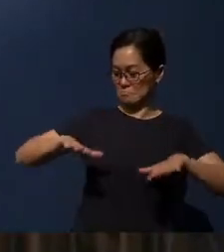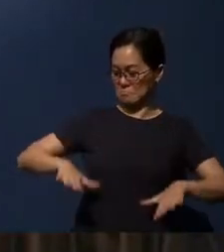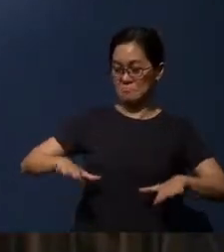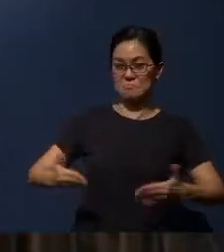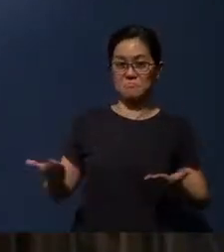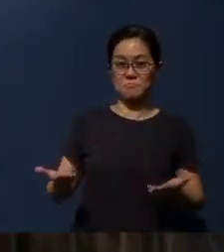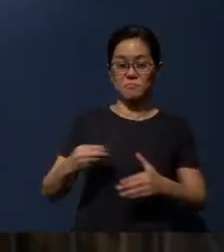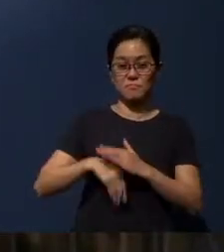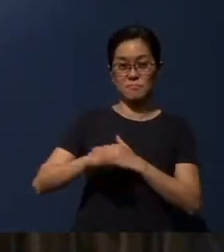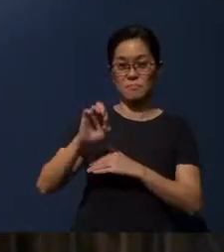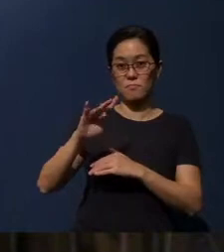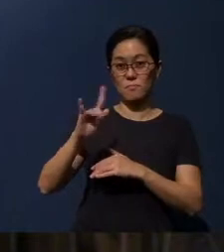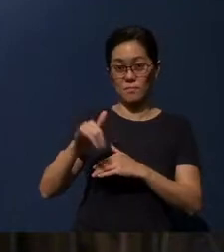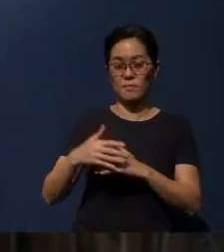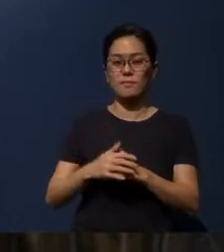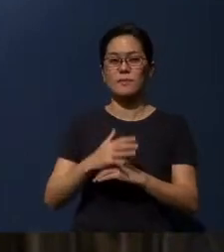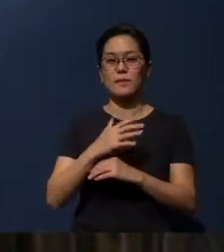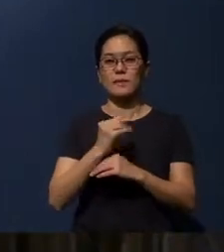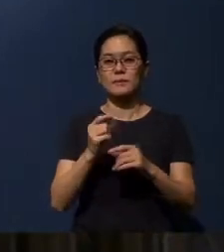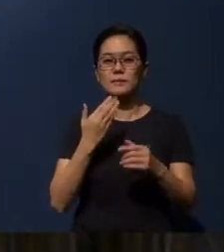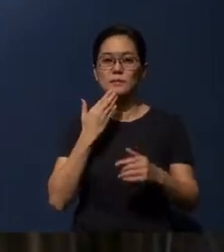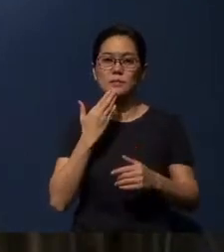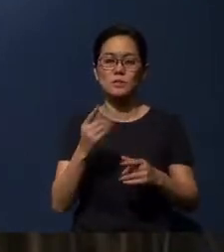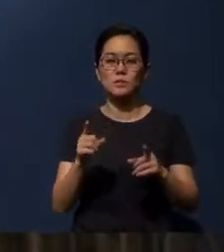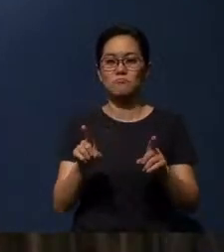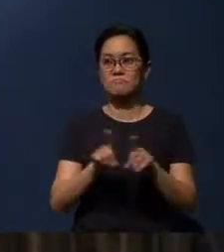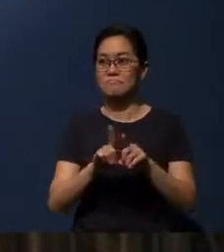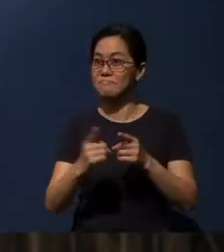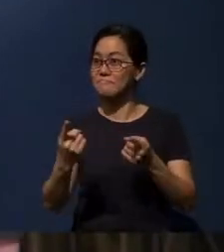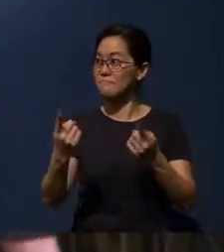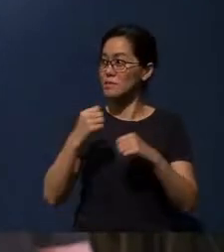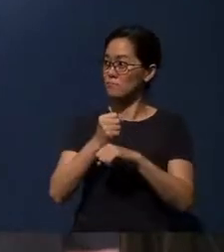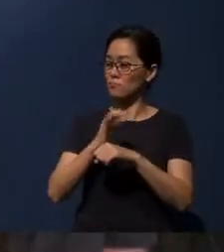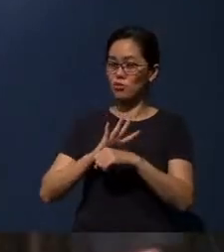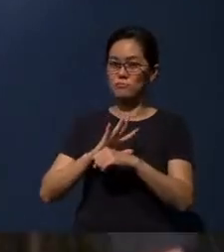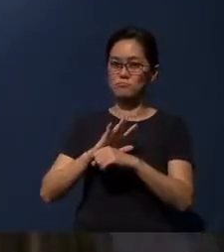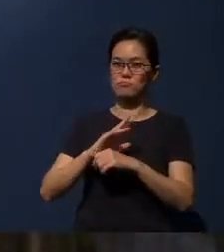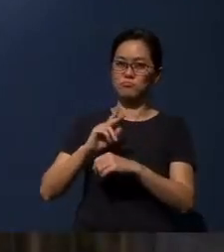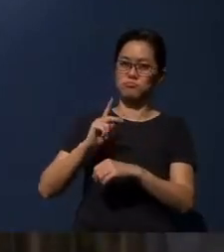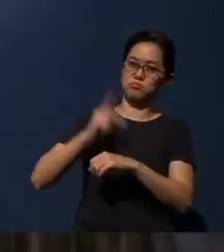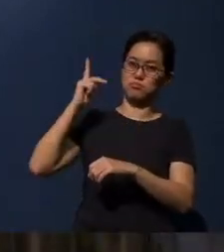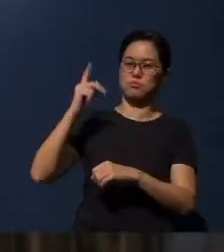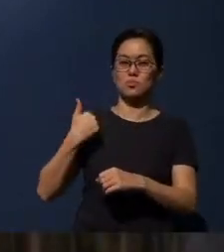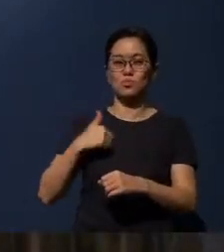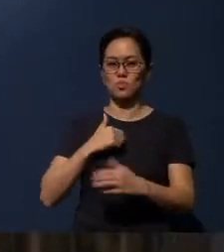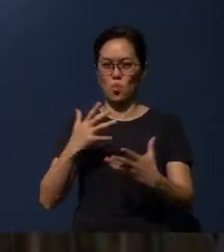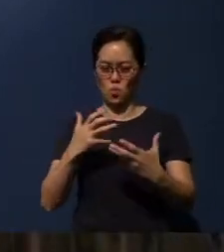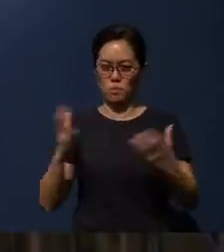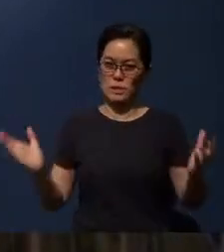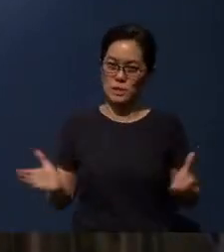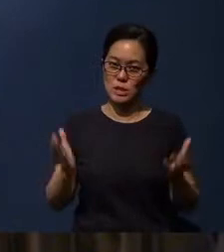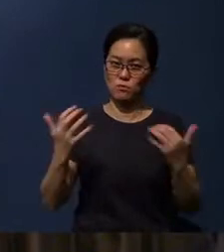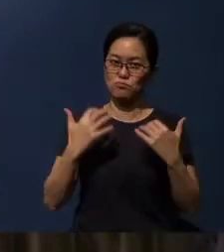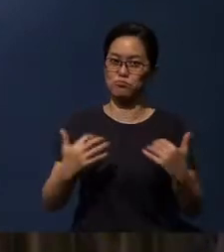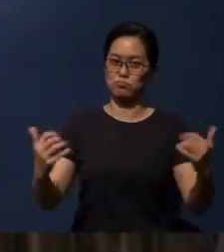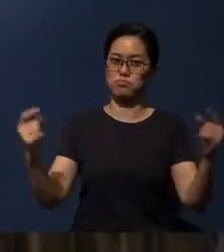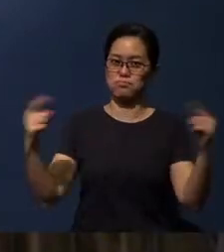And we thank you also for being punctual, coming early. And this is something that we’d like to encourage our congregation to do so.